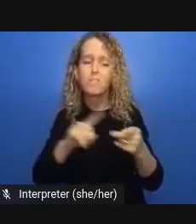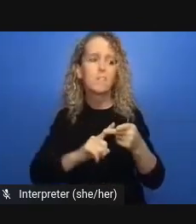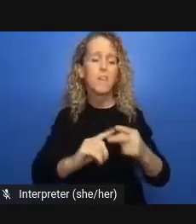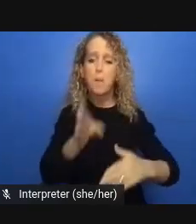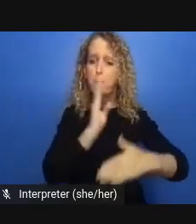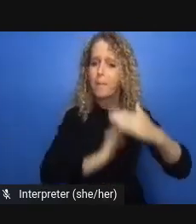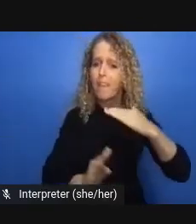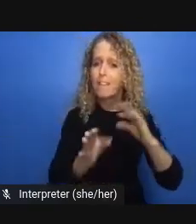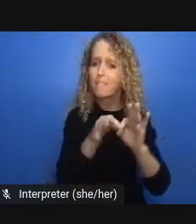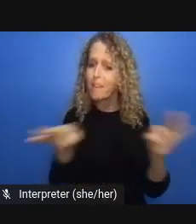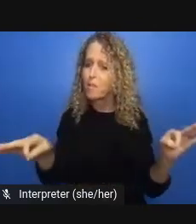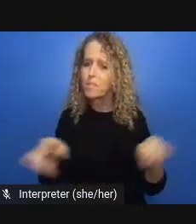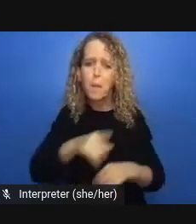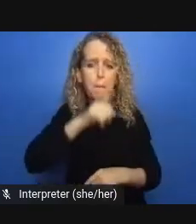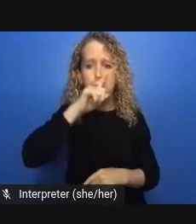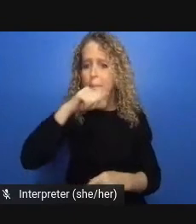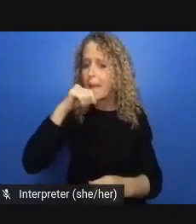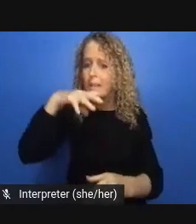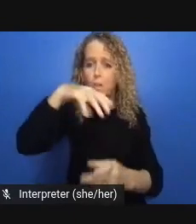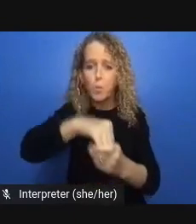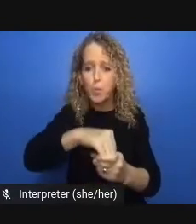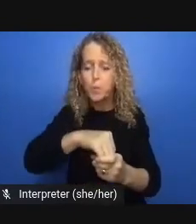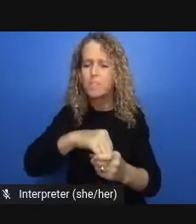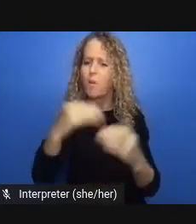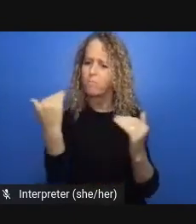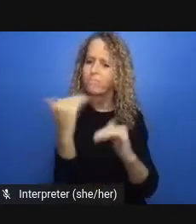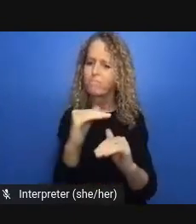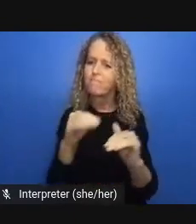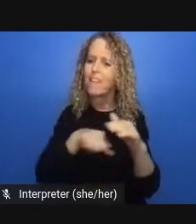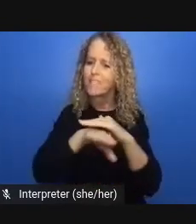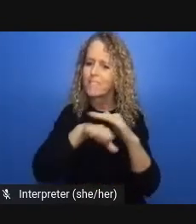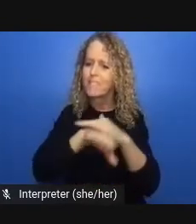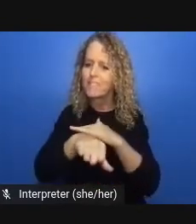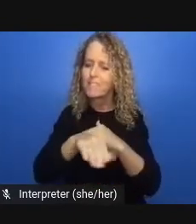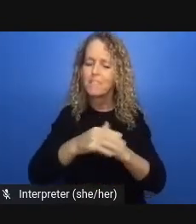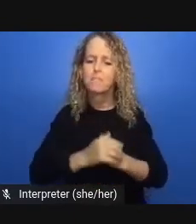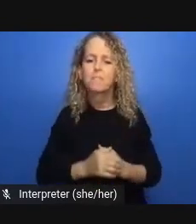and reframing justice in a way that reflects the priorities and the histories of those communities